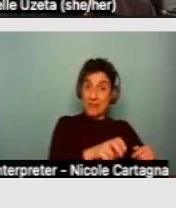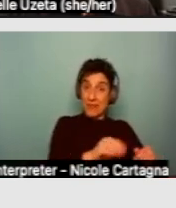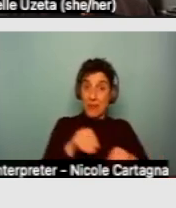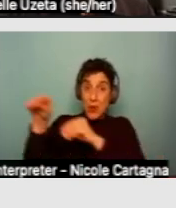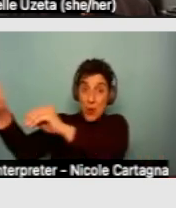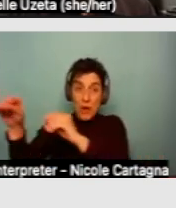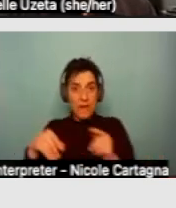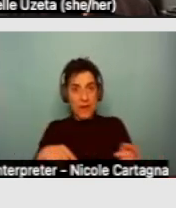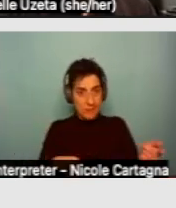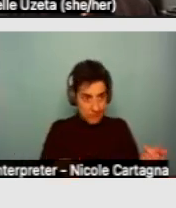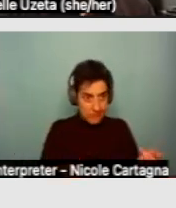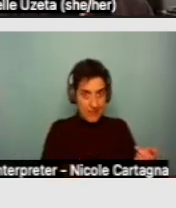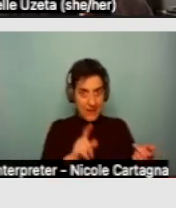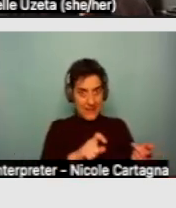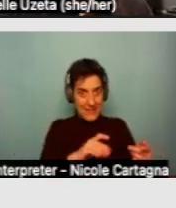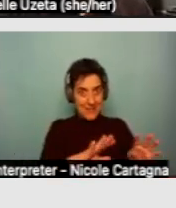the cabinet space back.